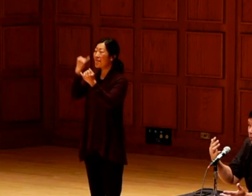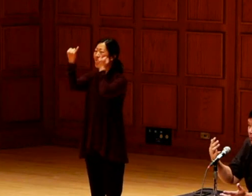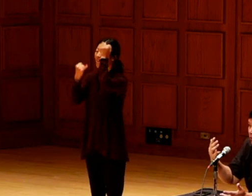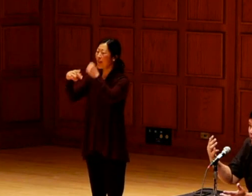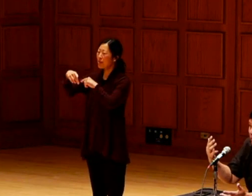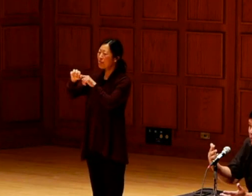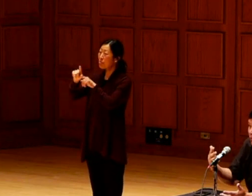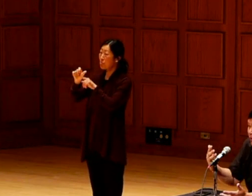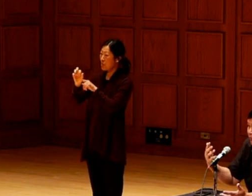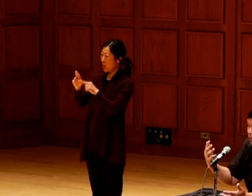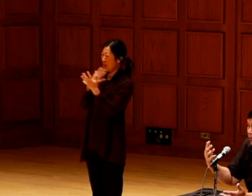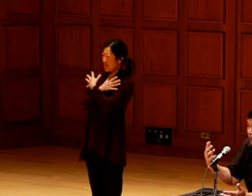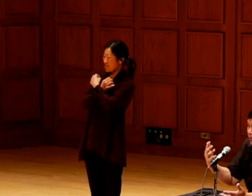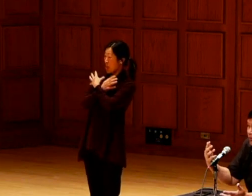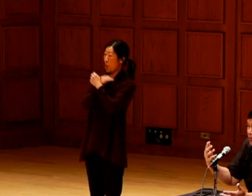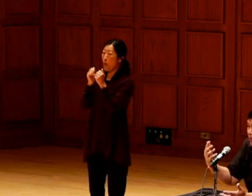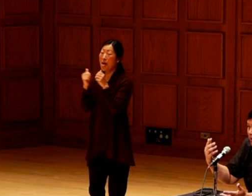Imagine a bunch with sunglasses coming down from the north pole.